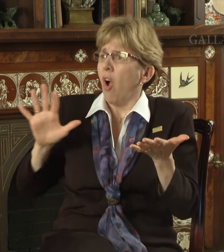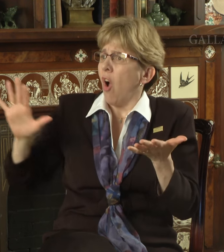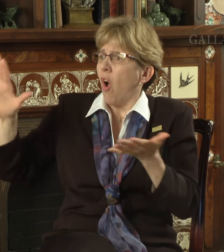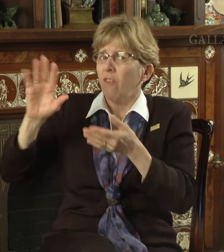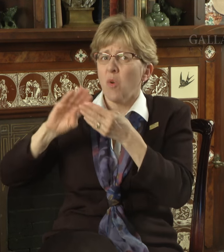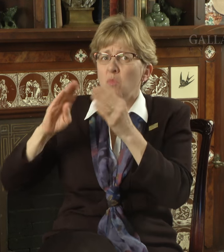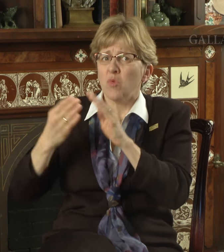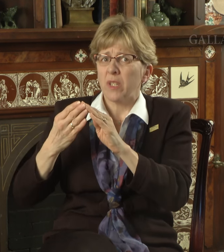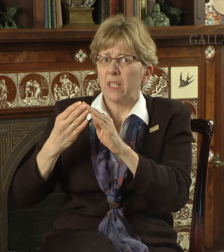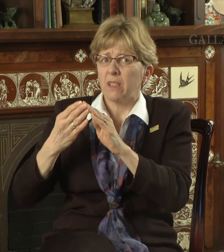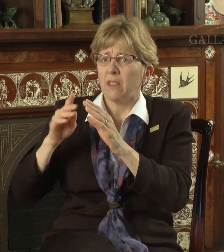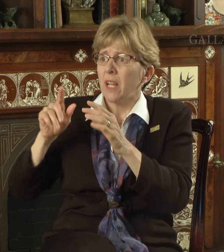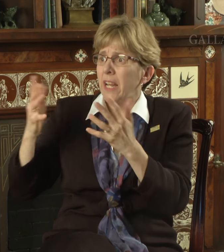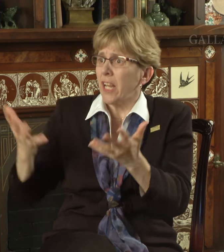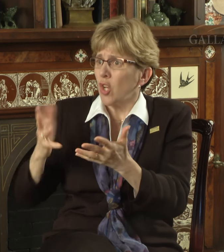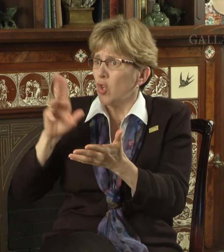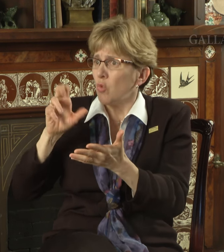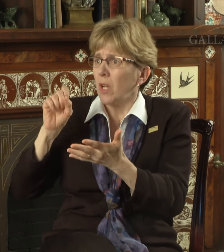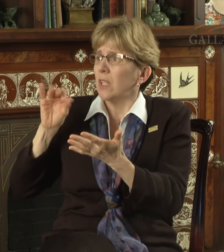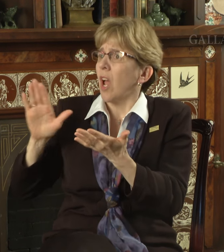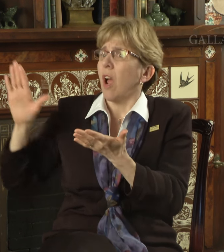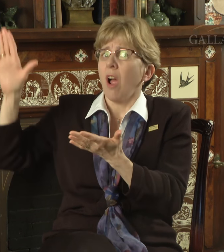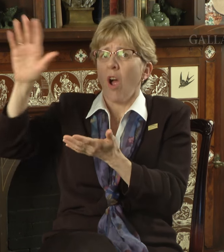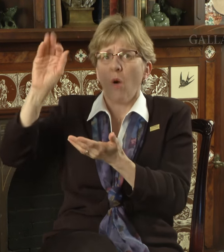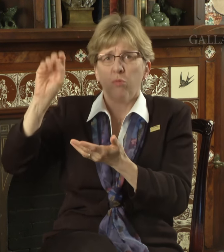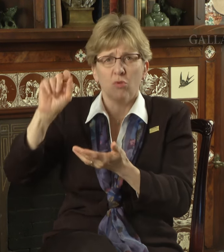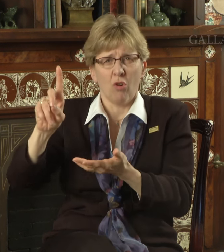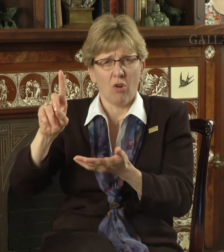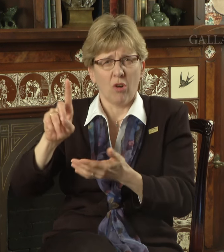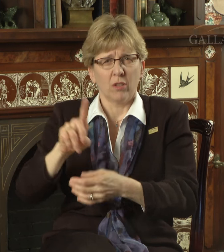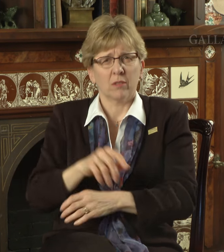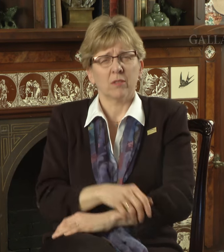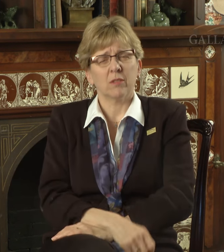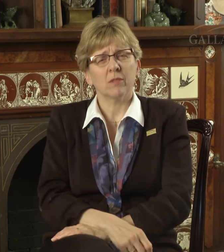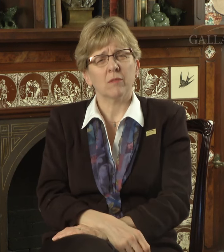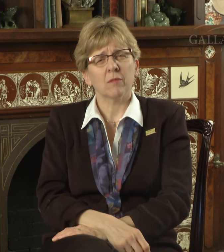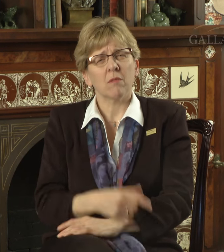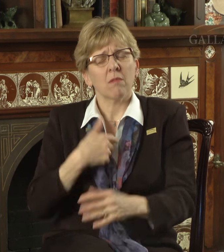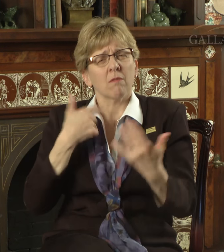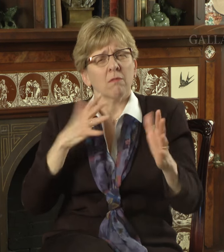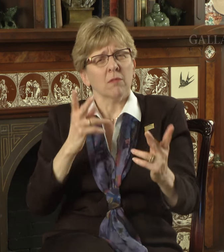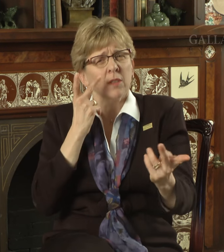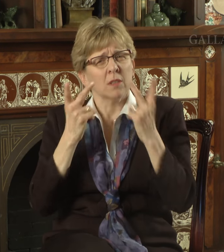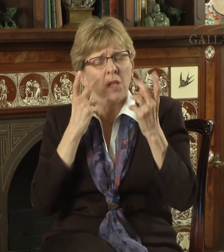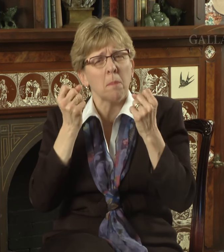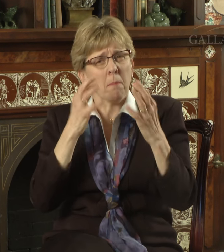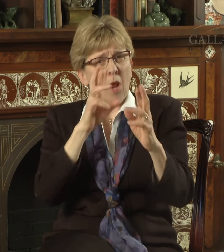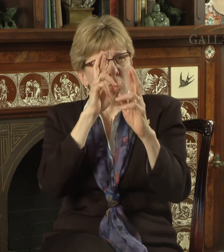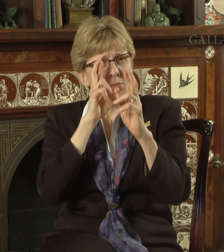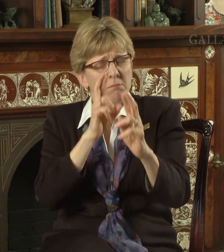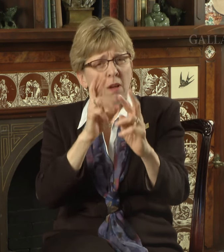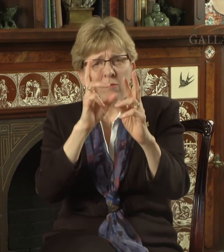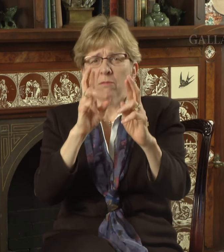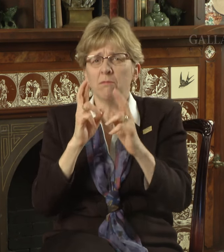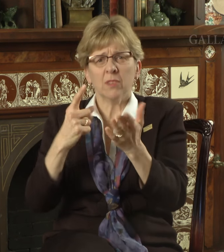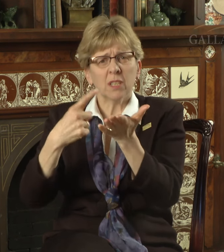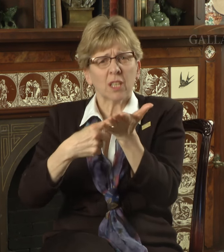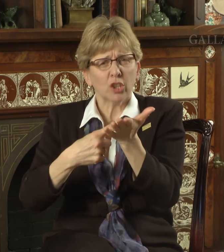as well as in their communities in the United States and abroad. I have seen many respectful discussions